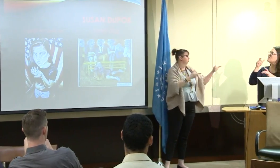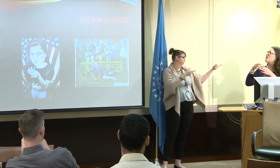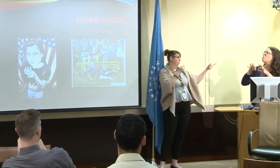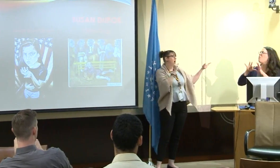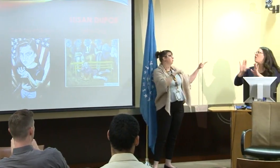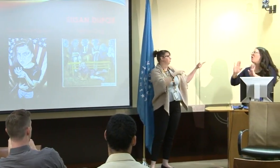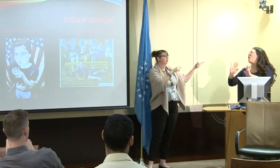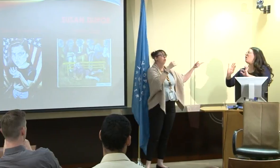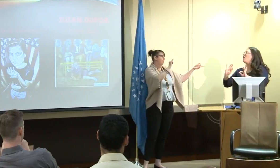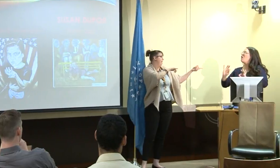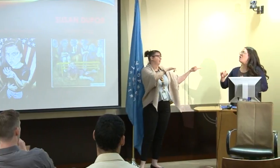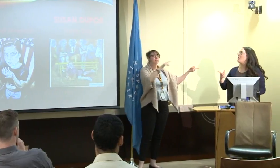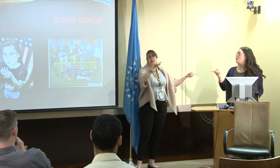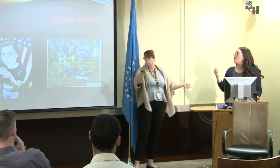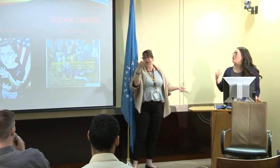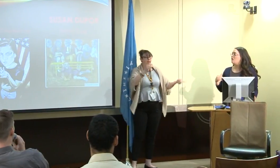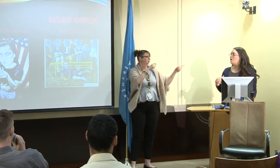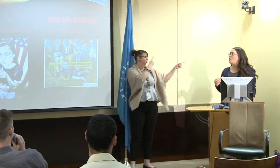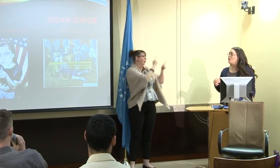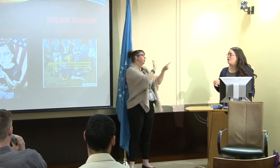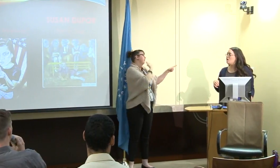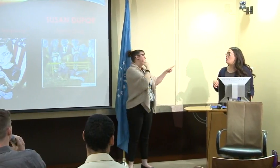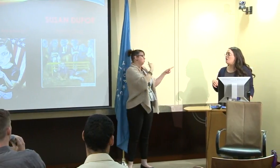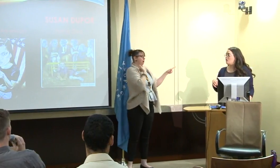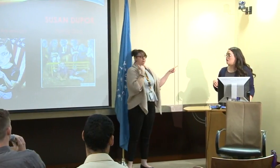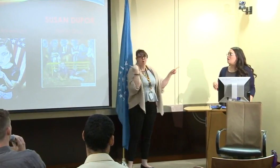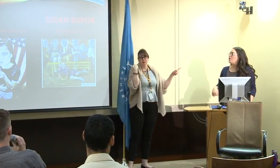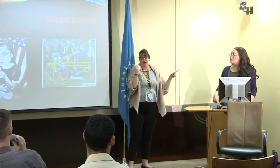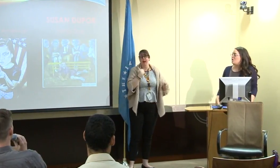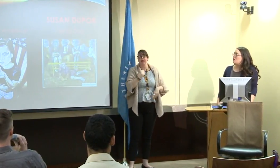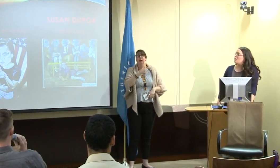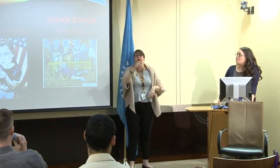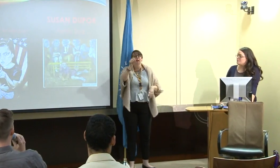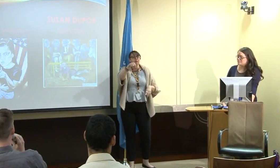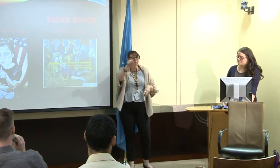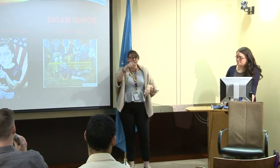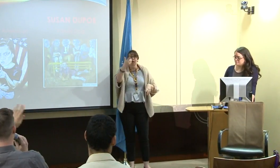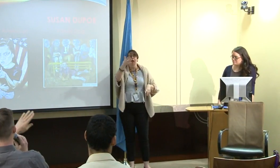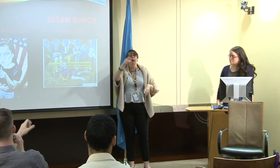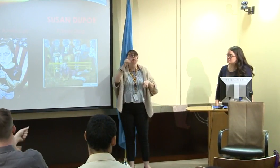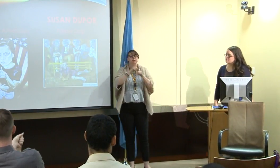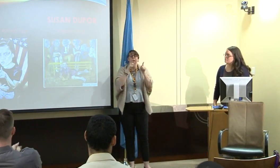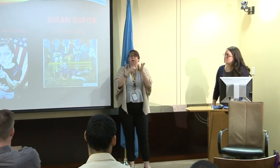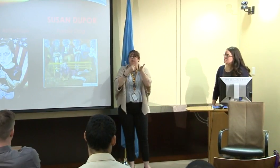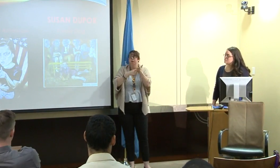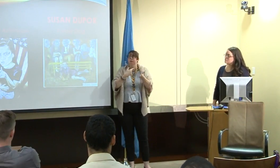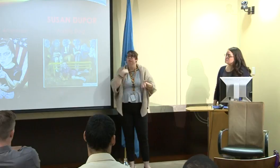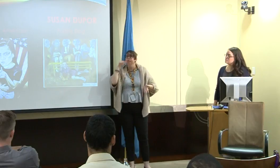we'll tell you later. Oh yeah, tell about the whole, "We'll tell you later, we'll tell you later" concept.